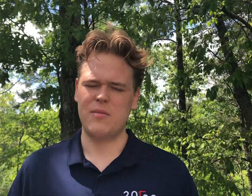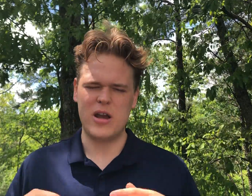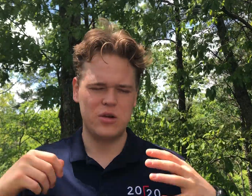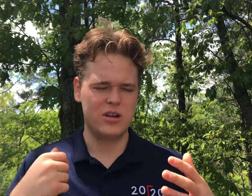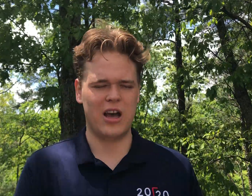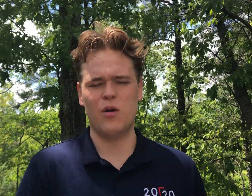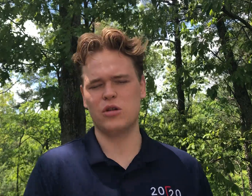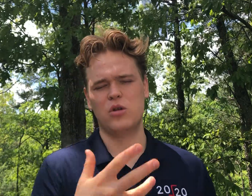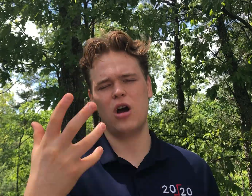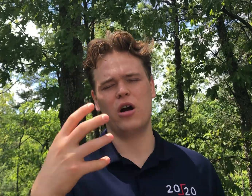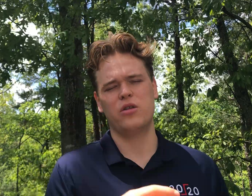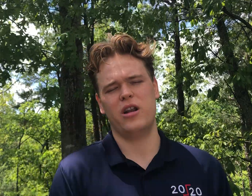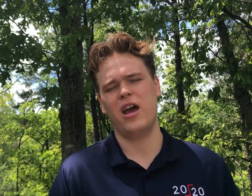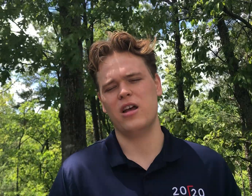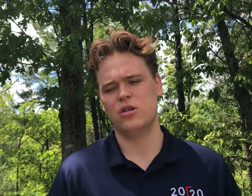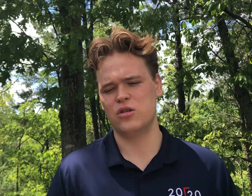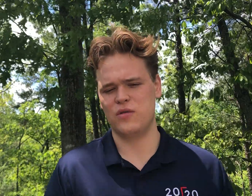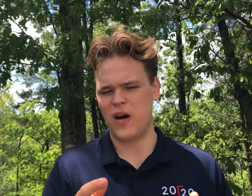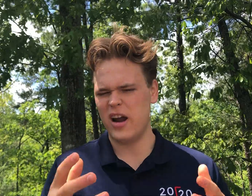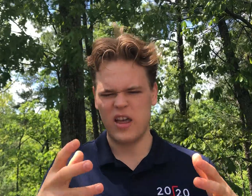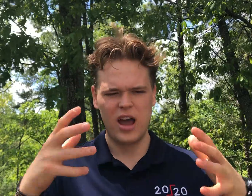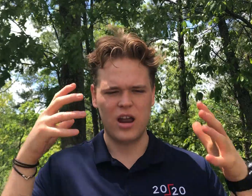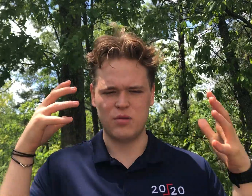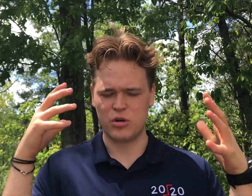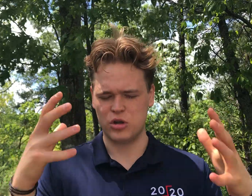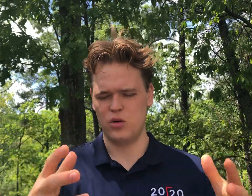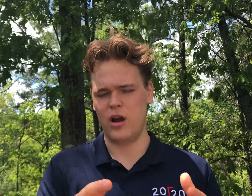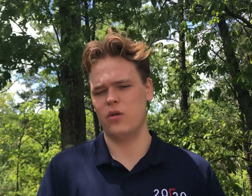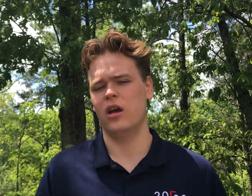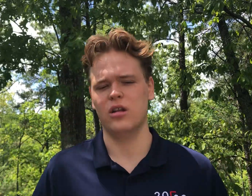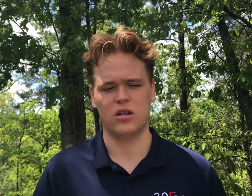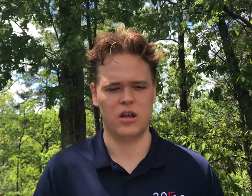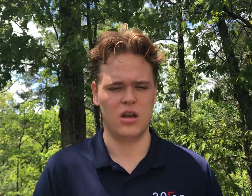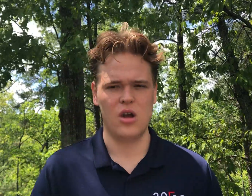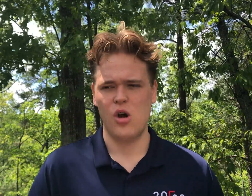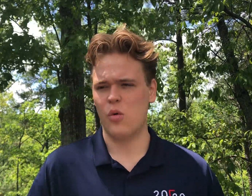and makes you excited and want you to talk through the day. So just find that and pursue that relentlessly,